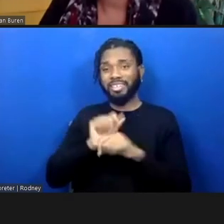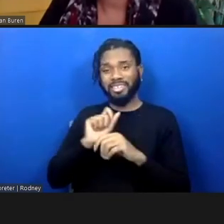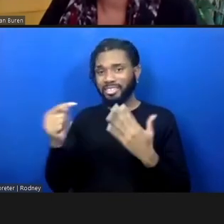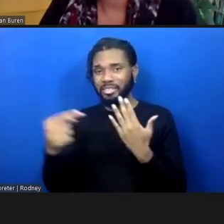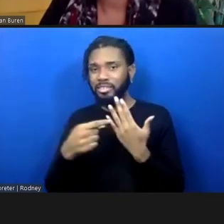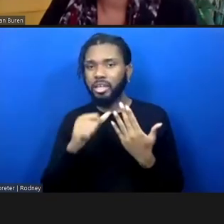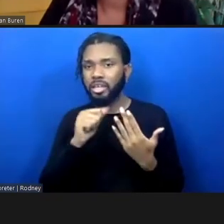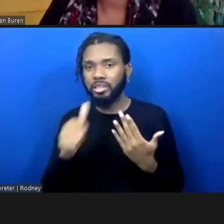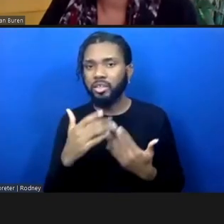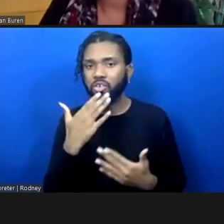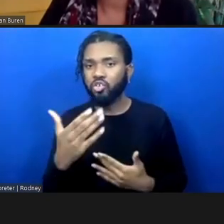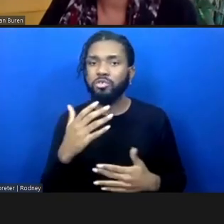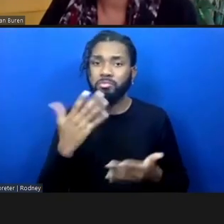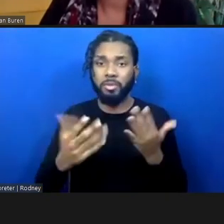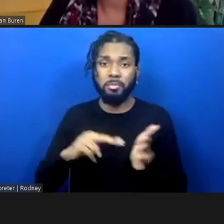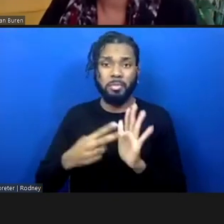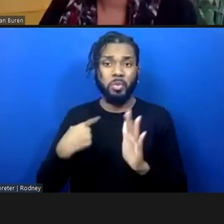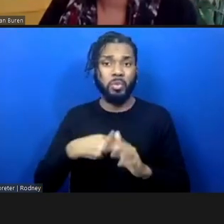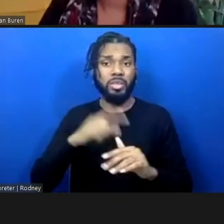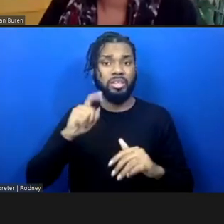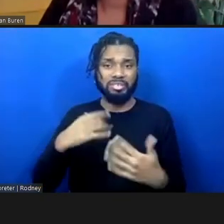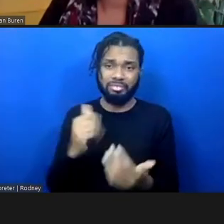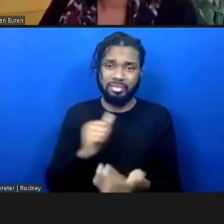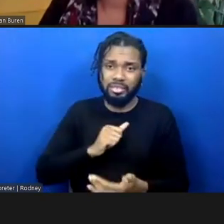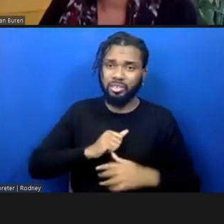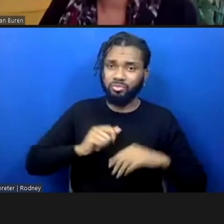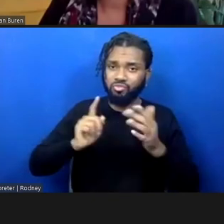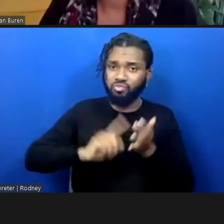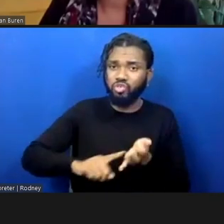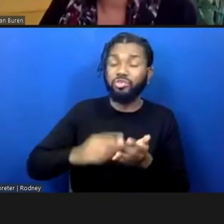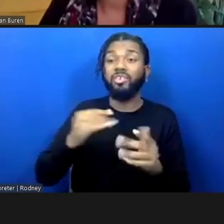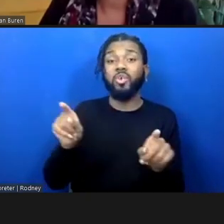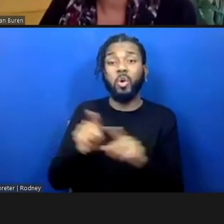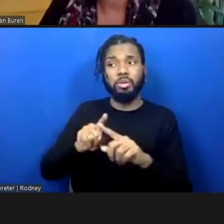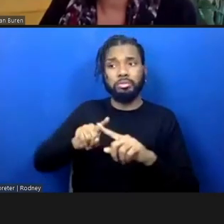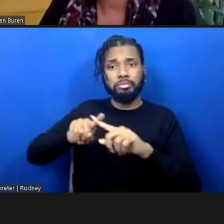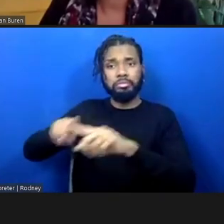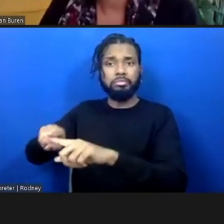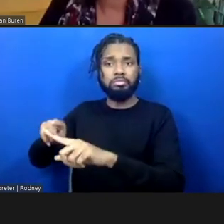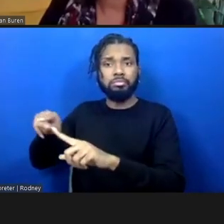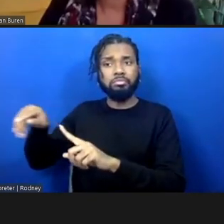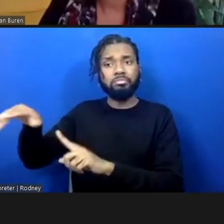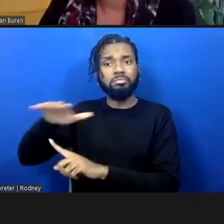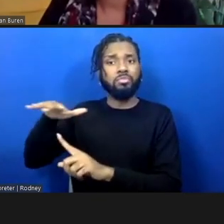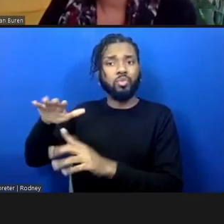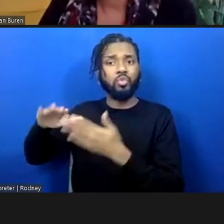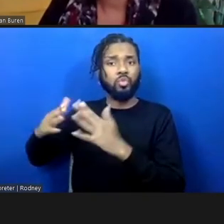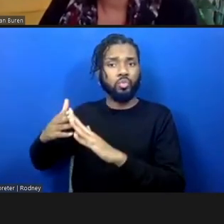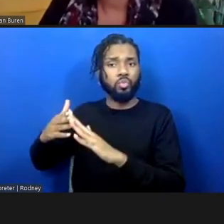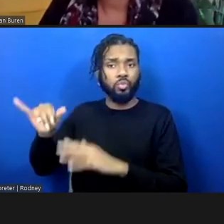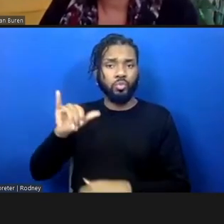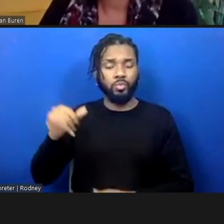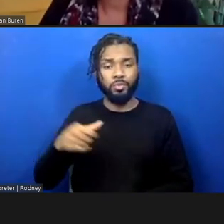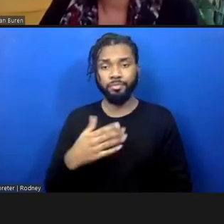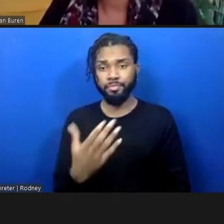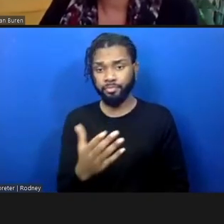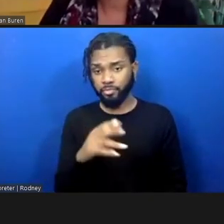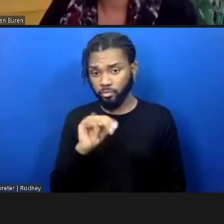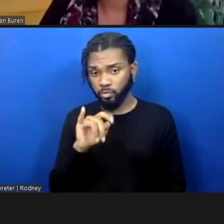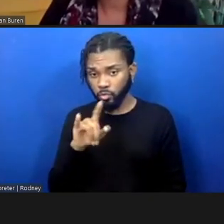to do the research and to find our trusted resources of information. Nicole, did you want to jump in?